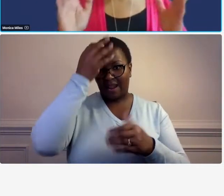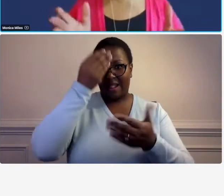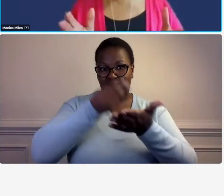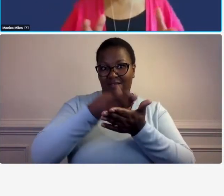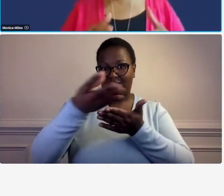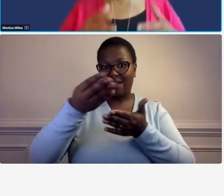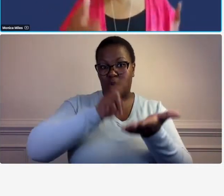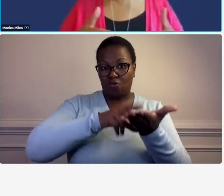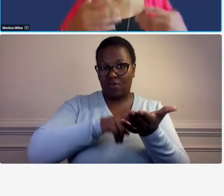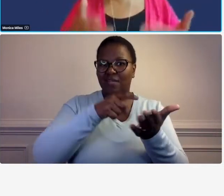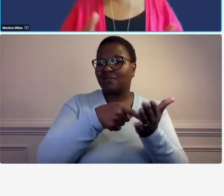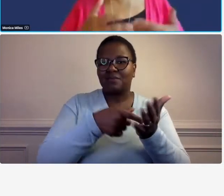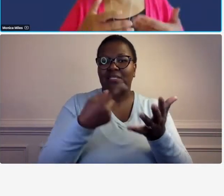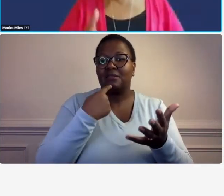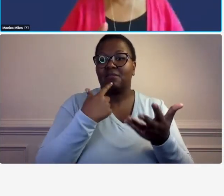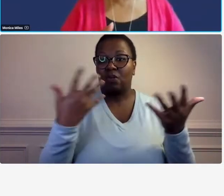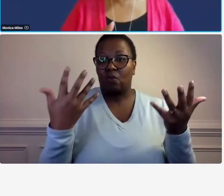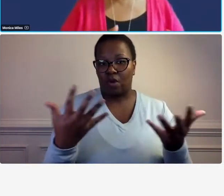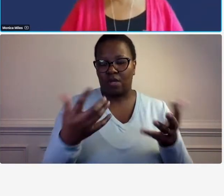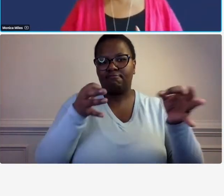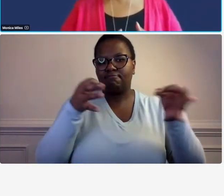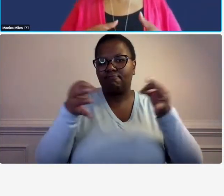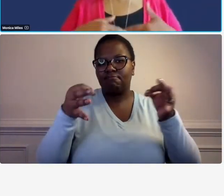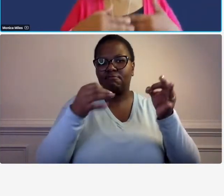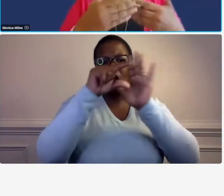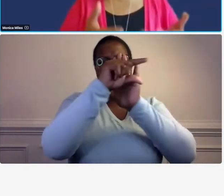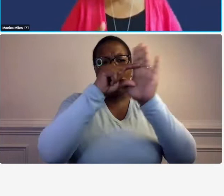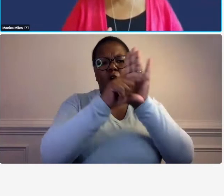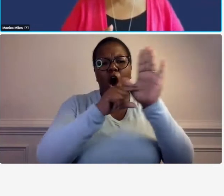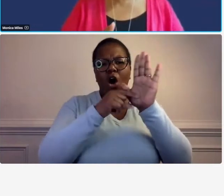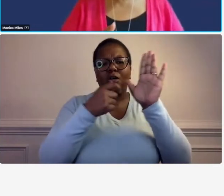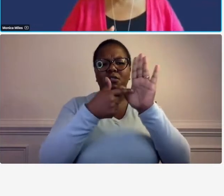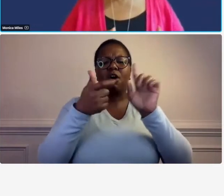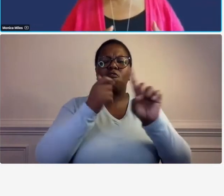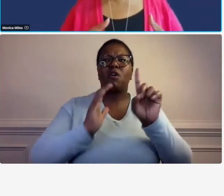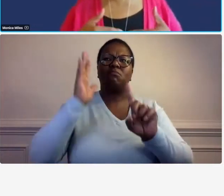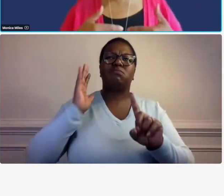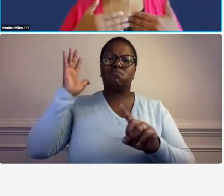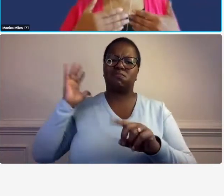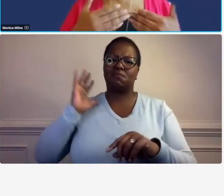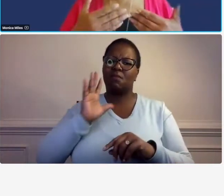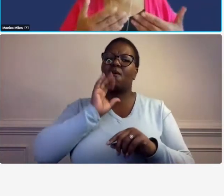illustrate typical contract clauses okay this is from an old contract so i'm just um we're